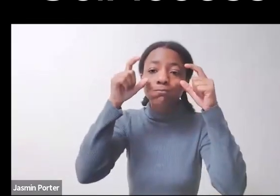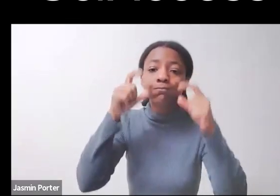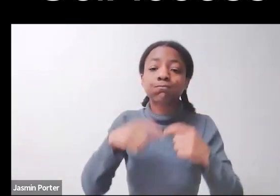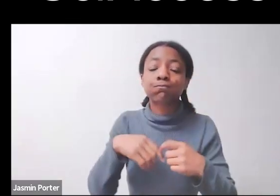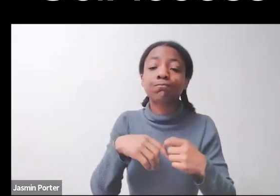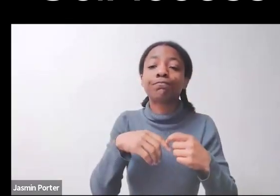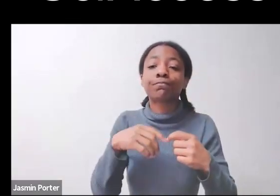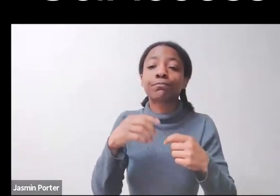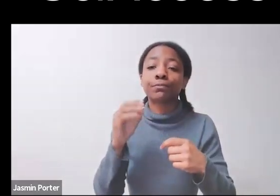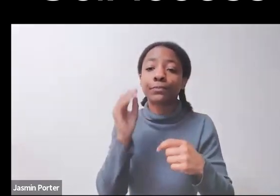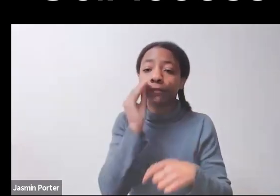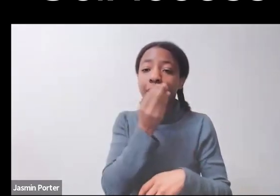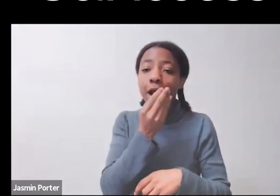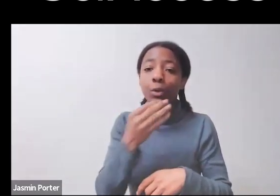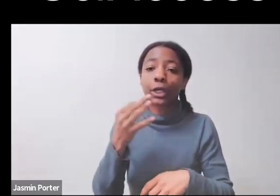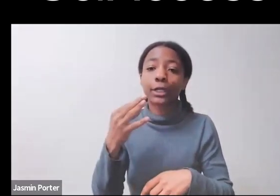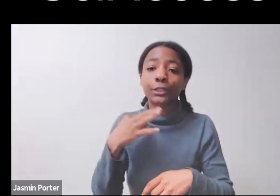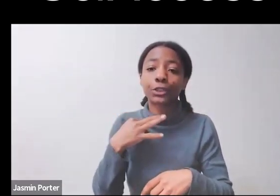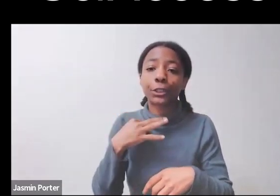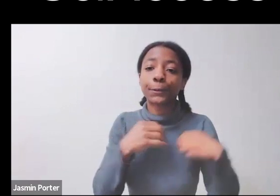My non-apparent disability was acquired.